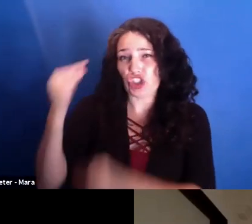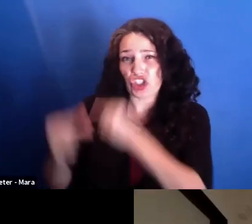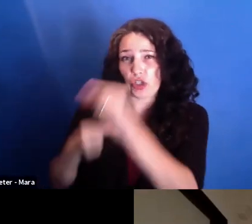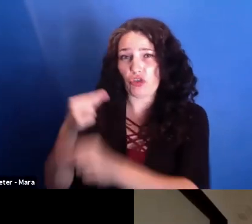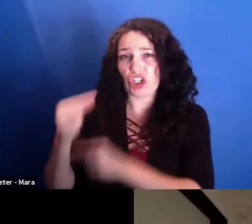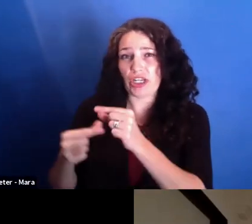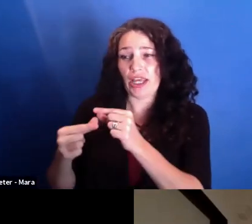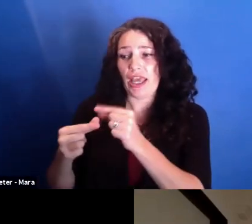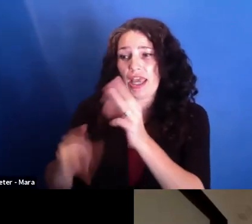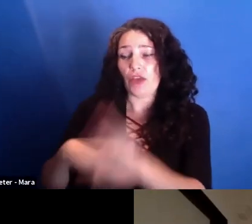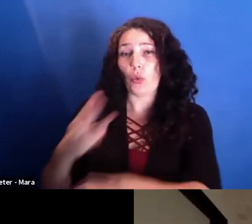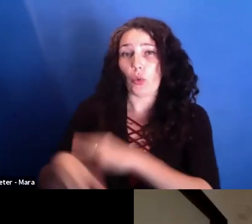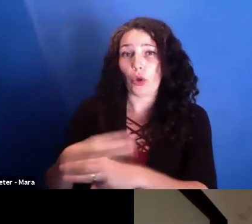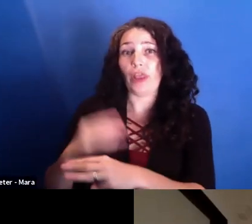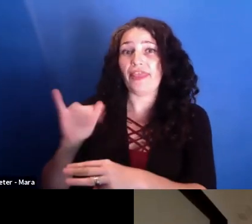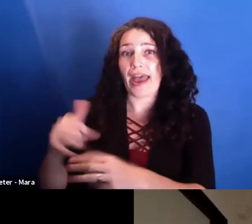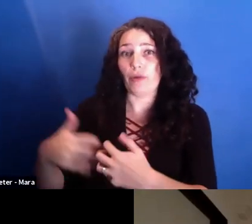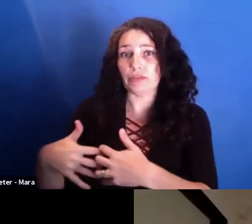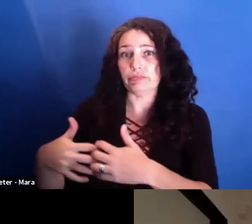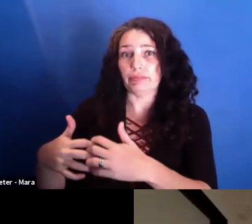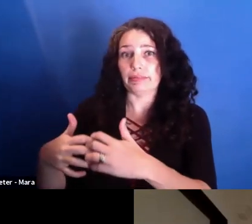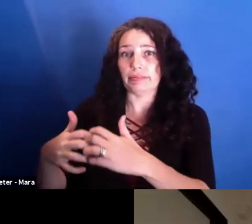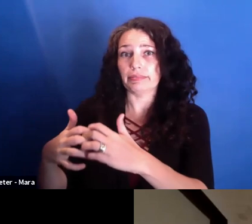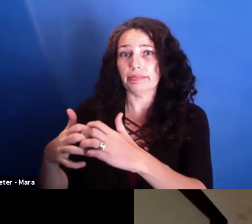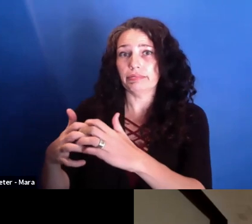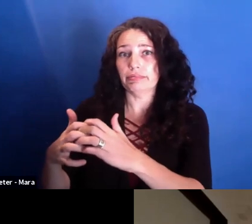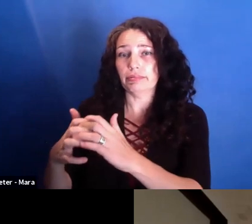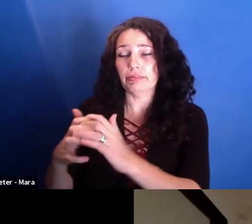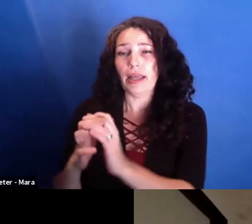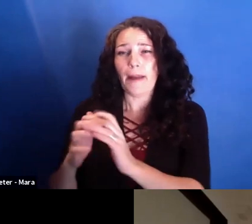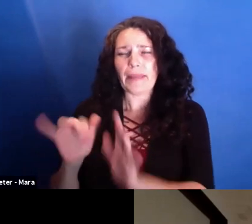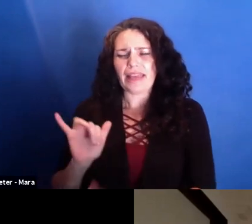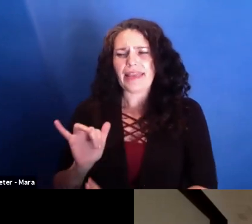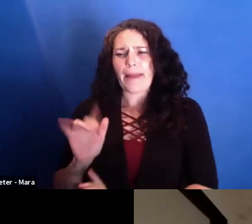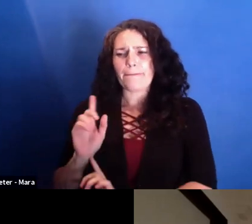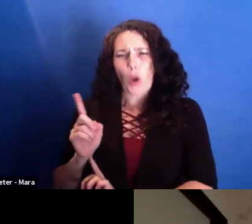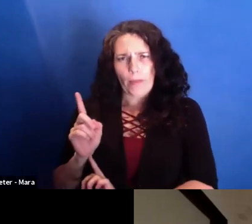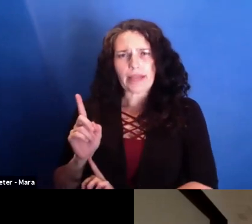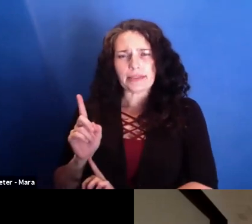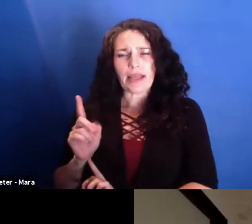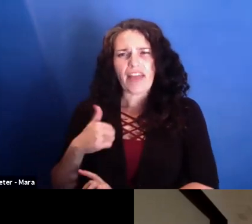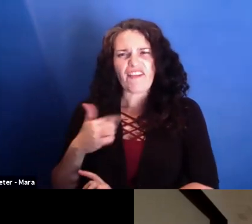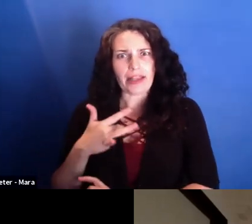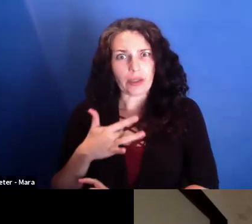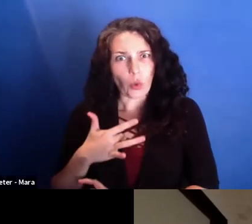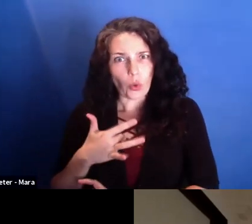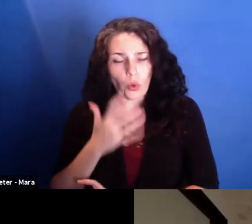build up. And it felt-- at that moment, it felt like that's going to happen, because it happened in Hungary